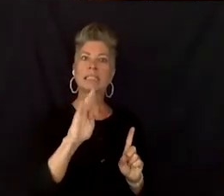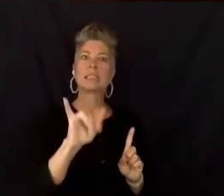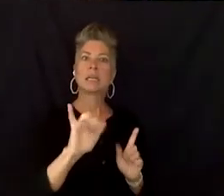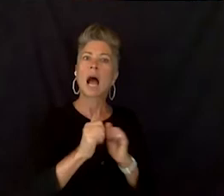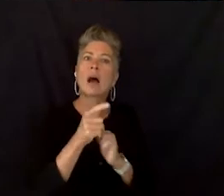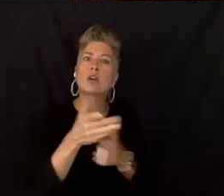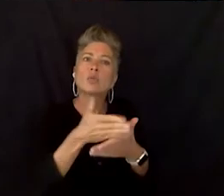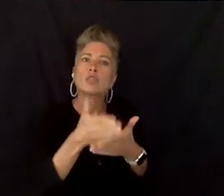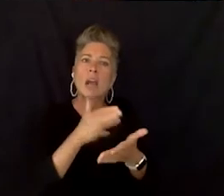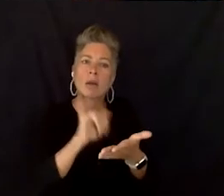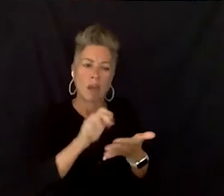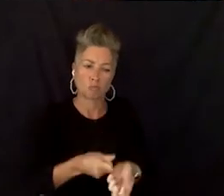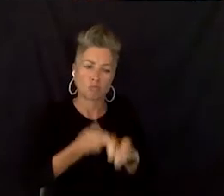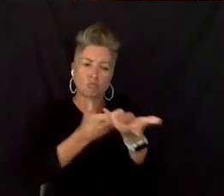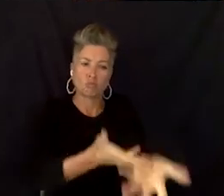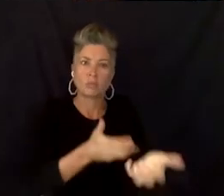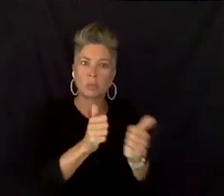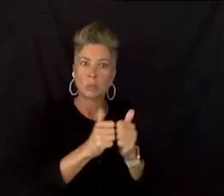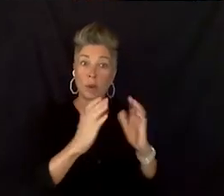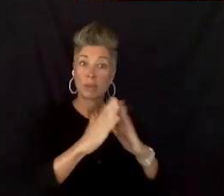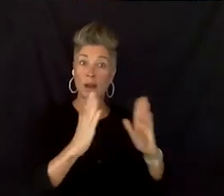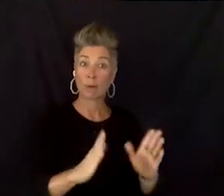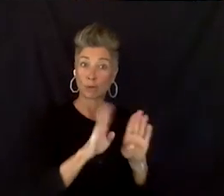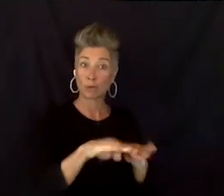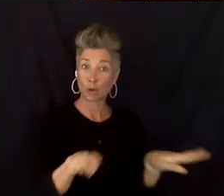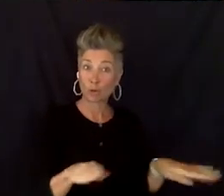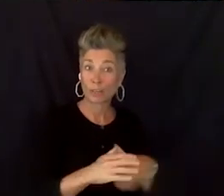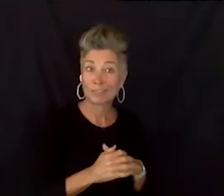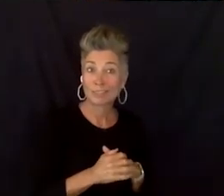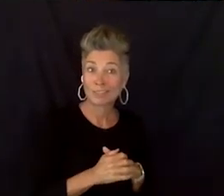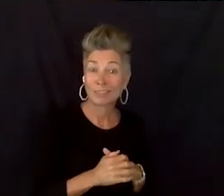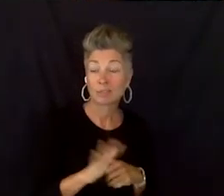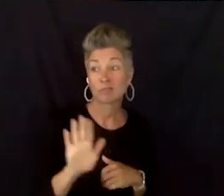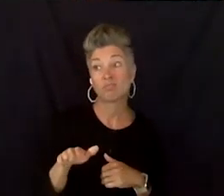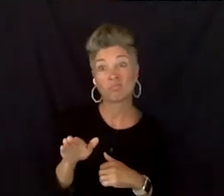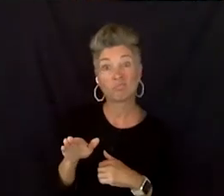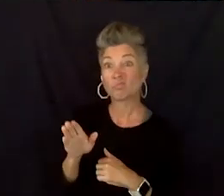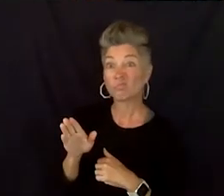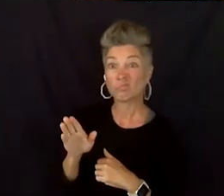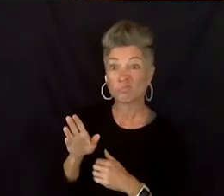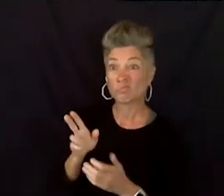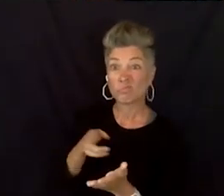So for my house kids I... Honestly, I'm just gon' put it out there.